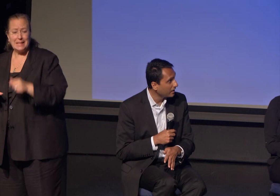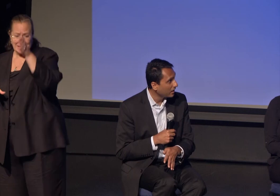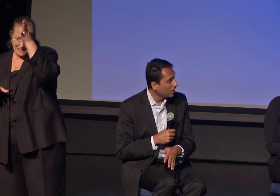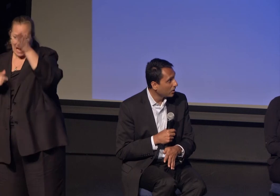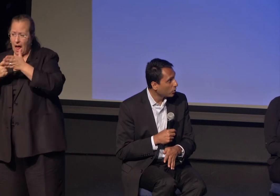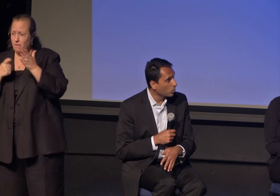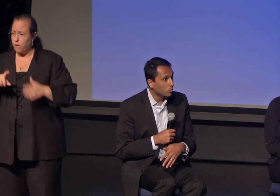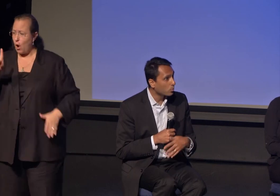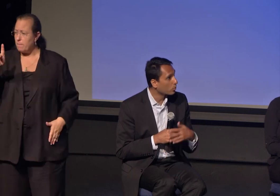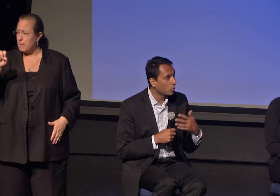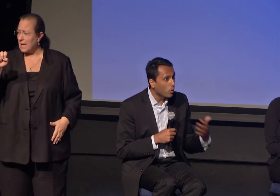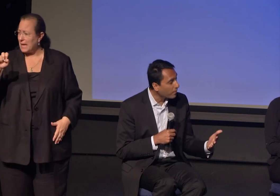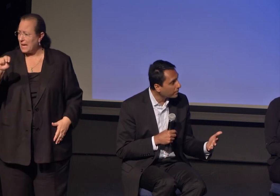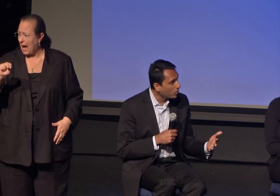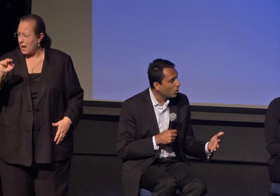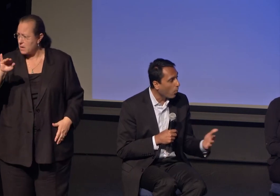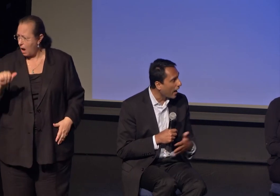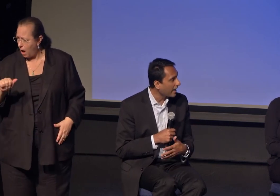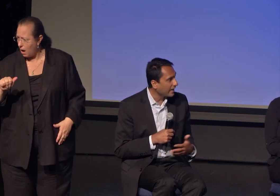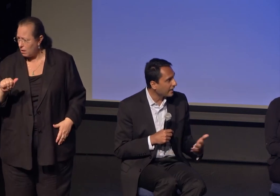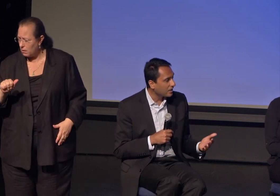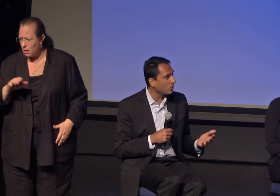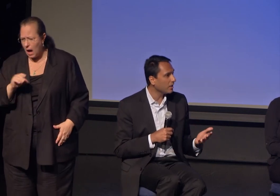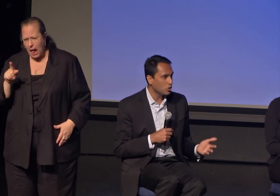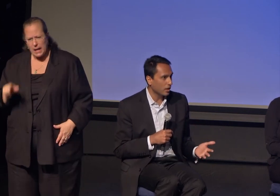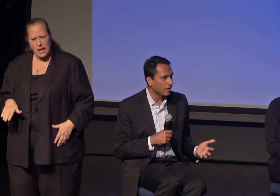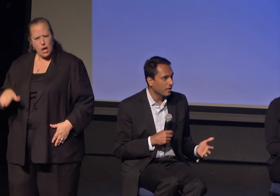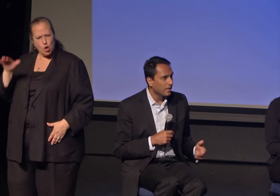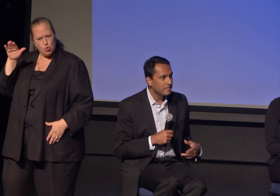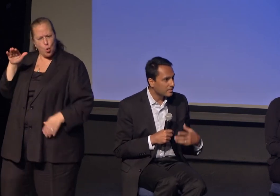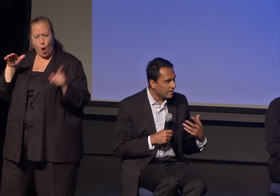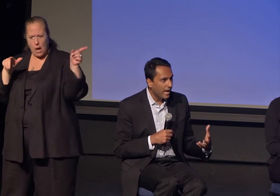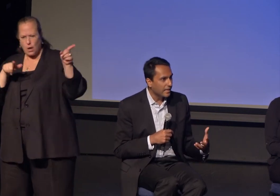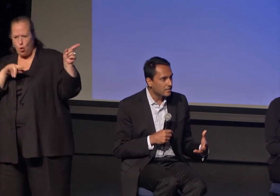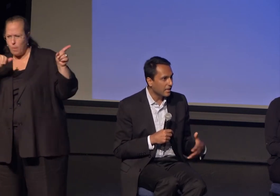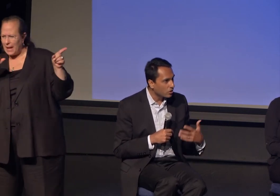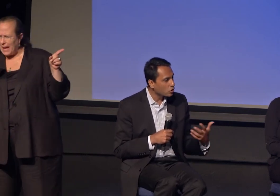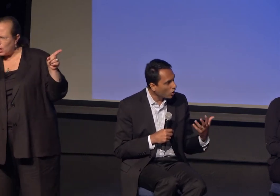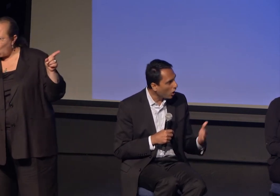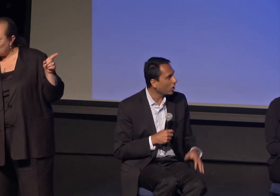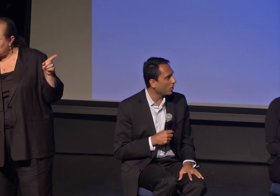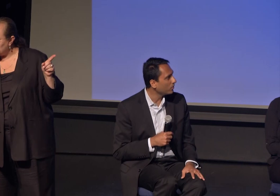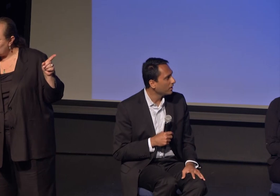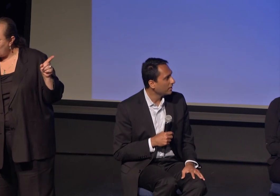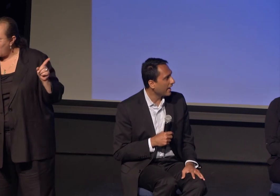who grew up in both Hawaii and Indonesia decides in Chicago, that he is going to be